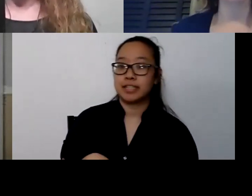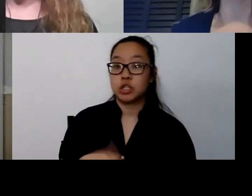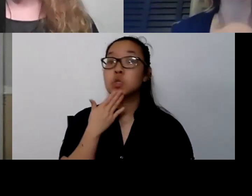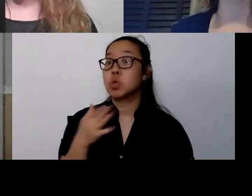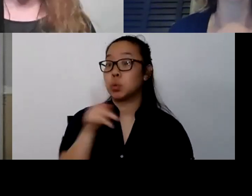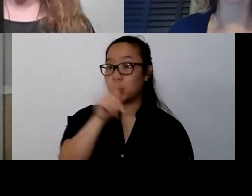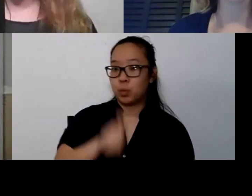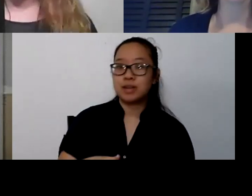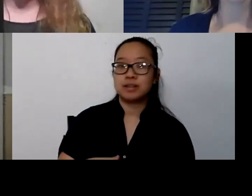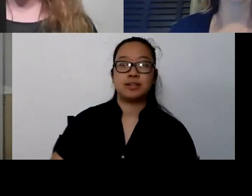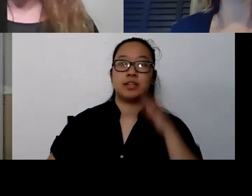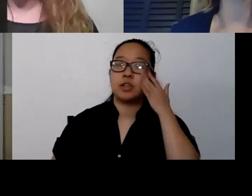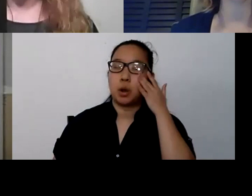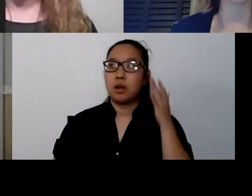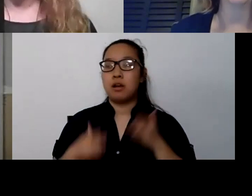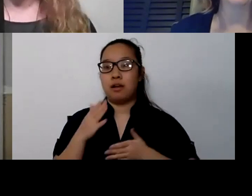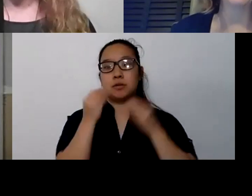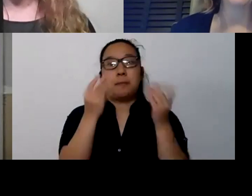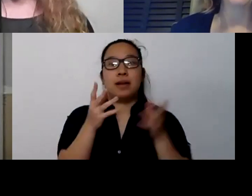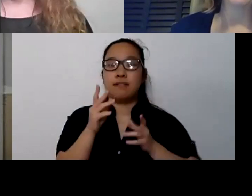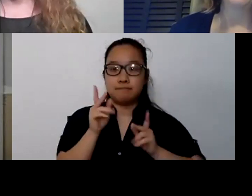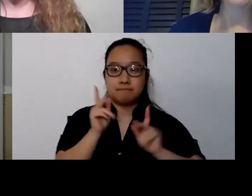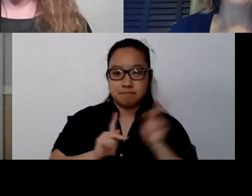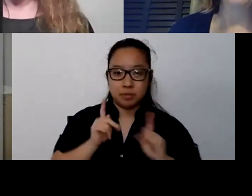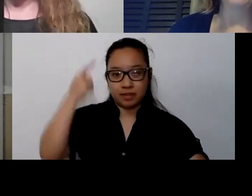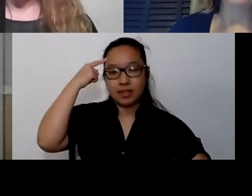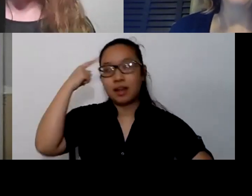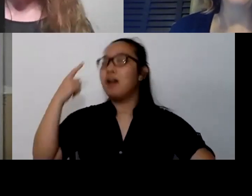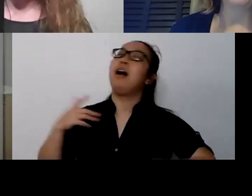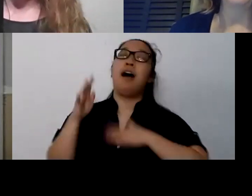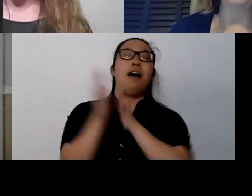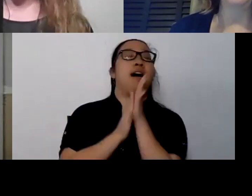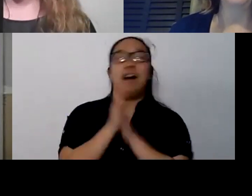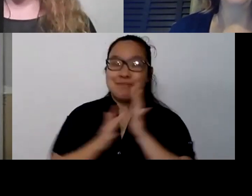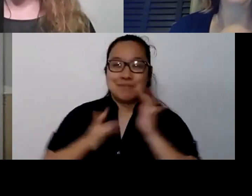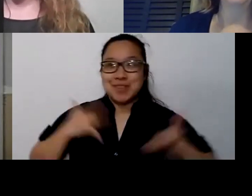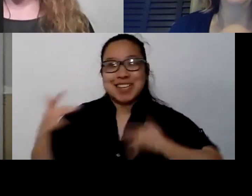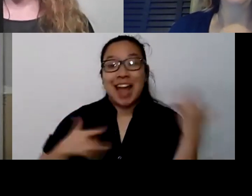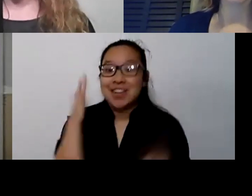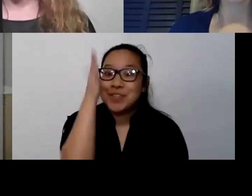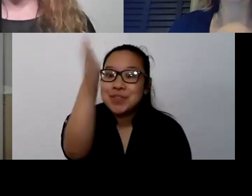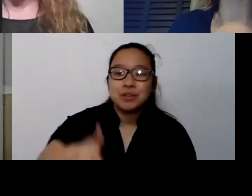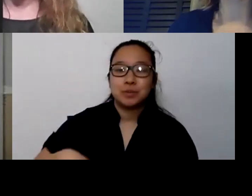"Oh my gosh, I can't wait to this be over." And yet, we've been doing this now for a while. So on some level,